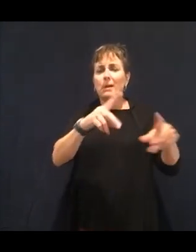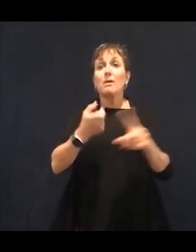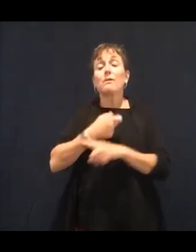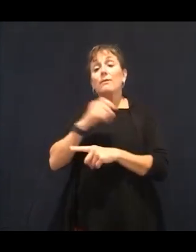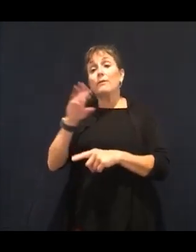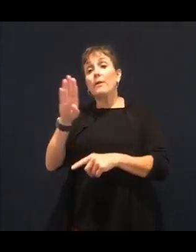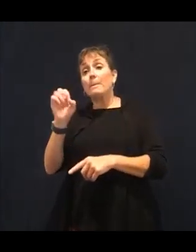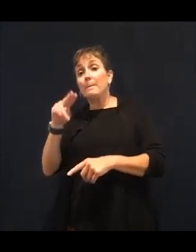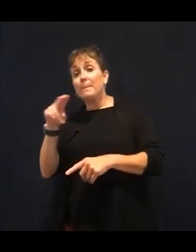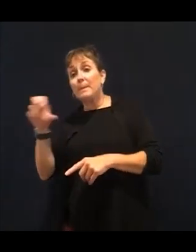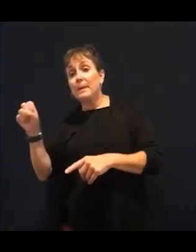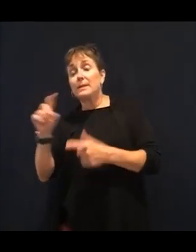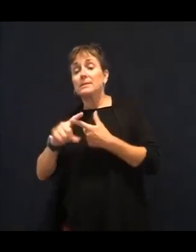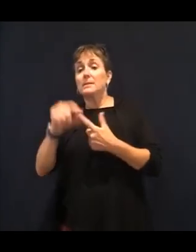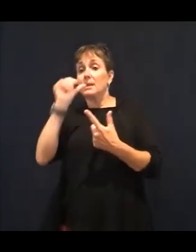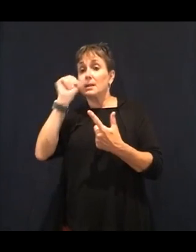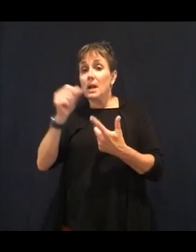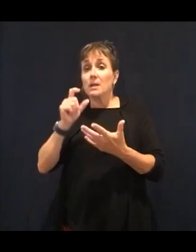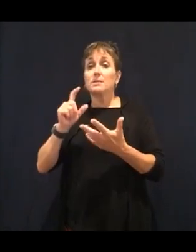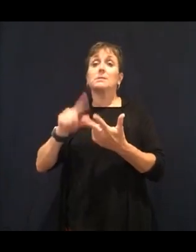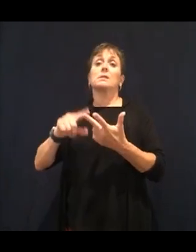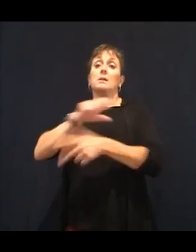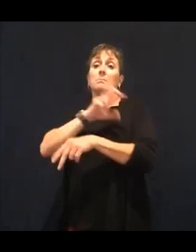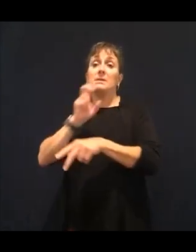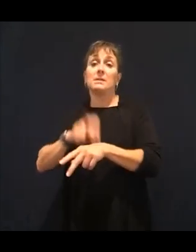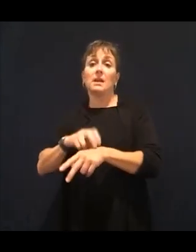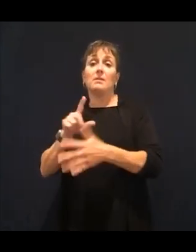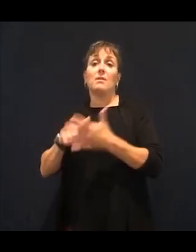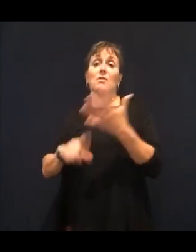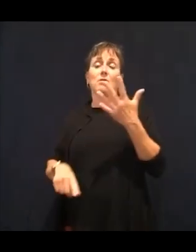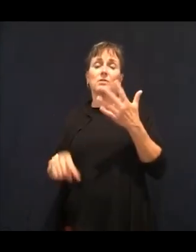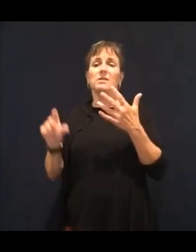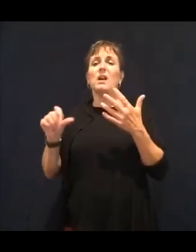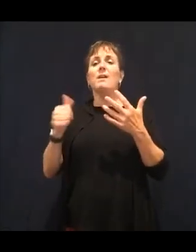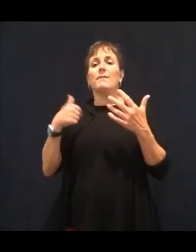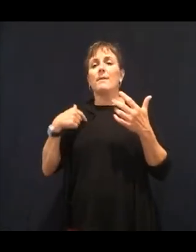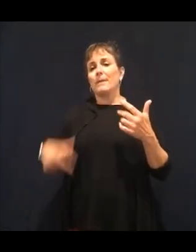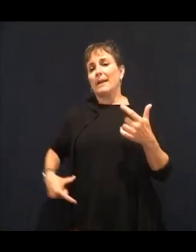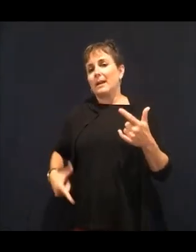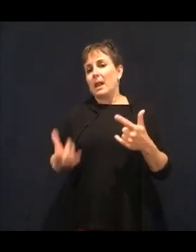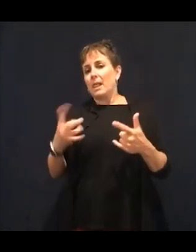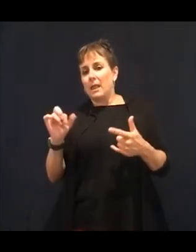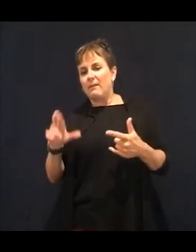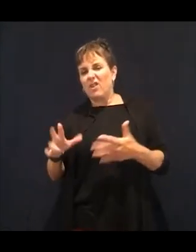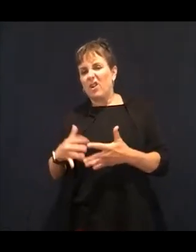dried fruits and from natural yeast.